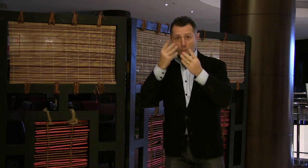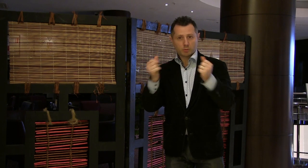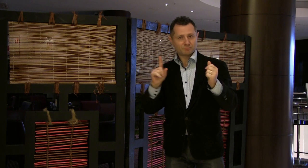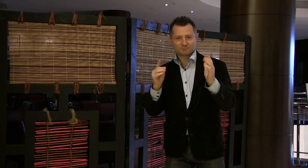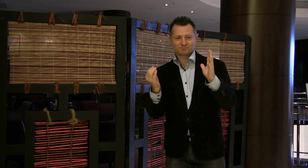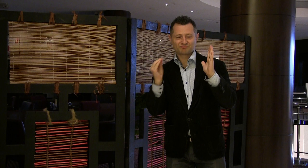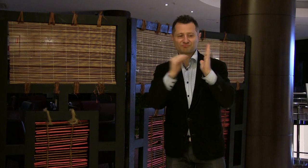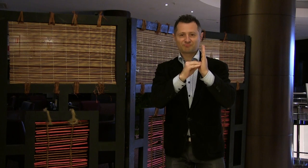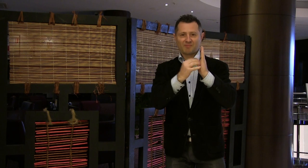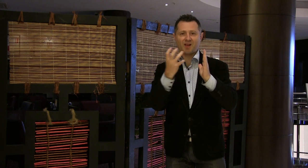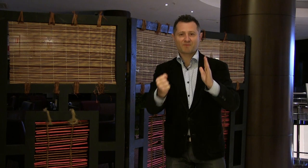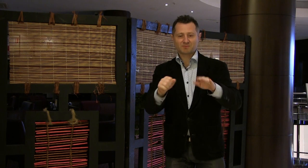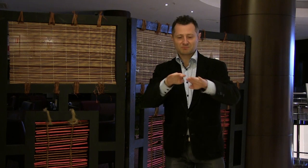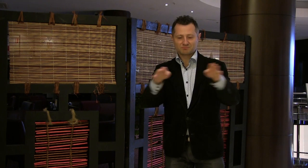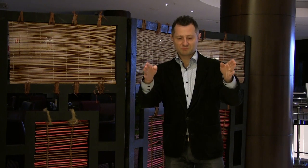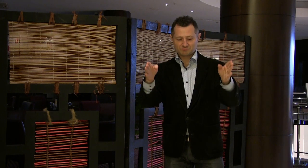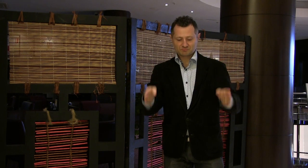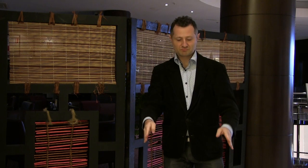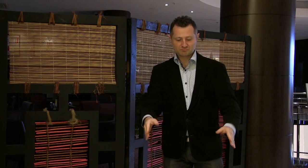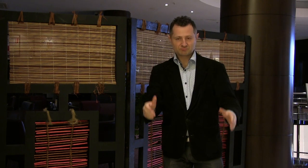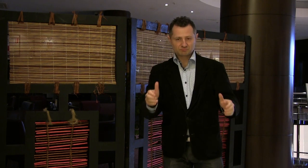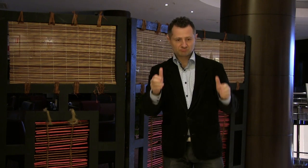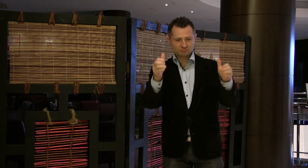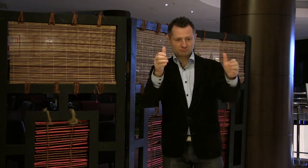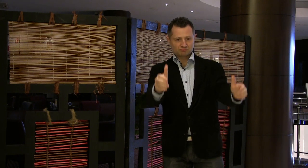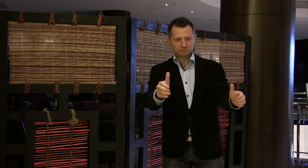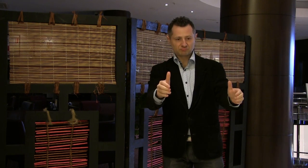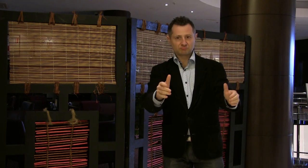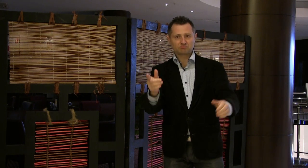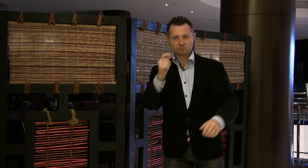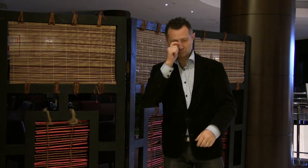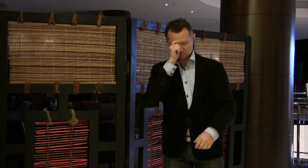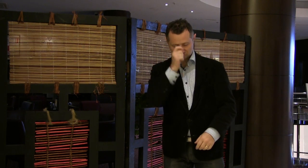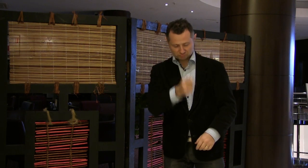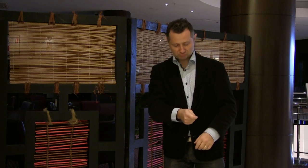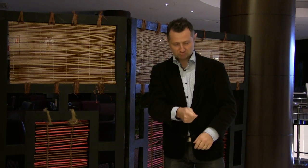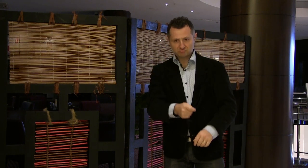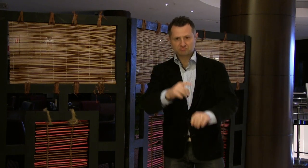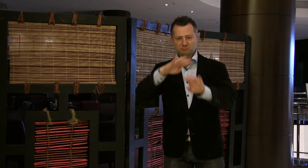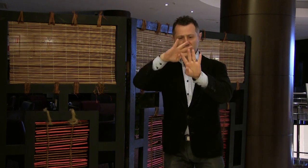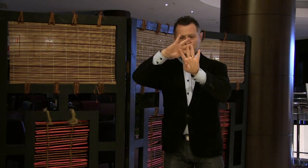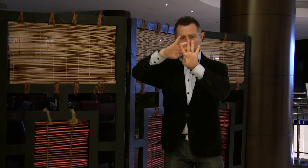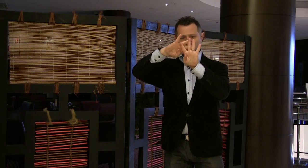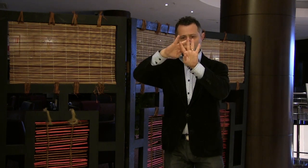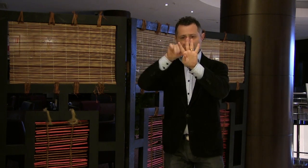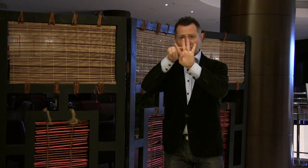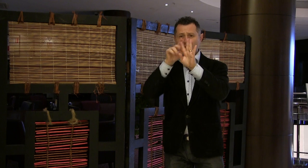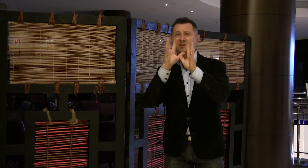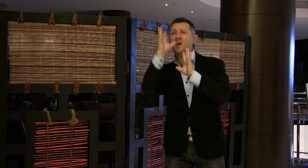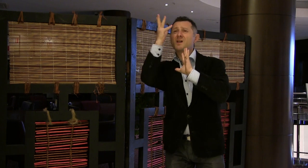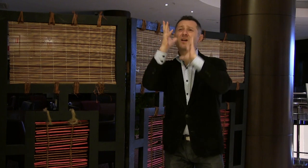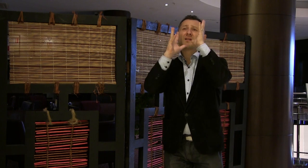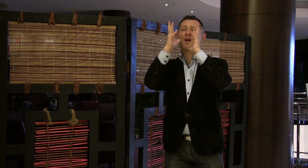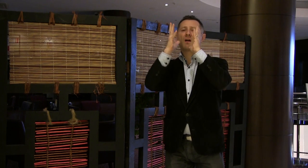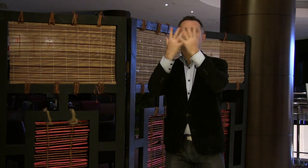carvings that show hands behind bars being ignored. This purge was carried out by the regime